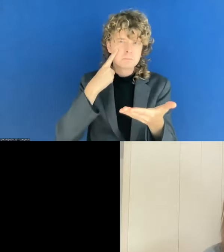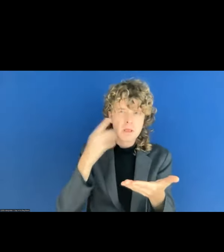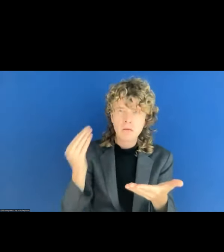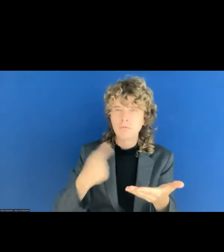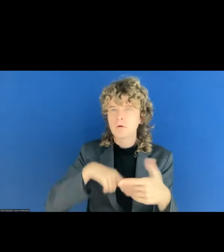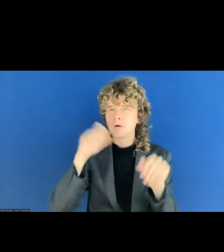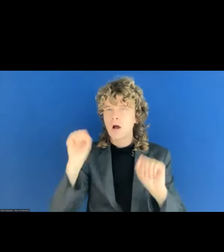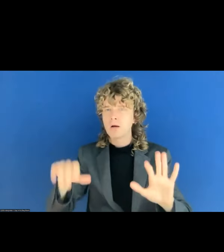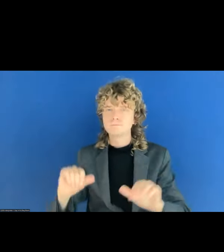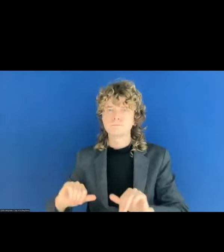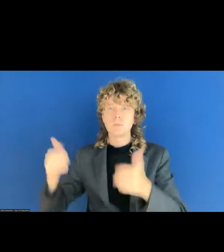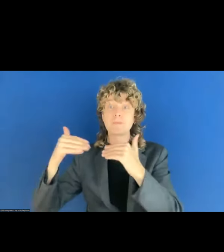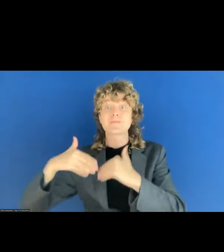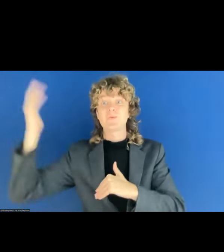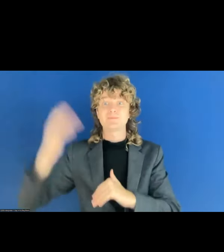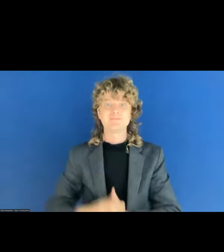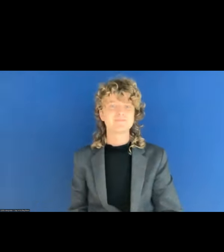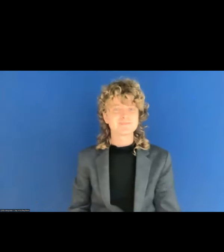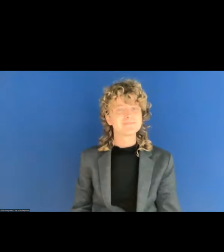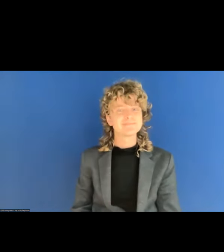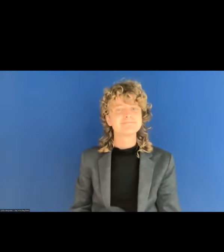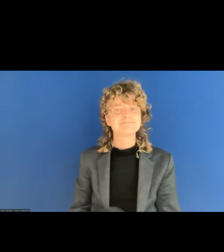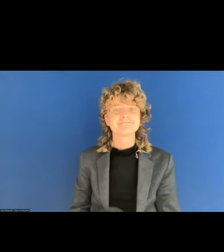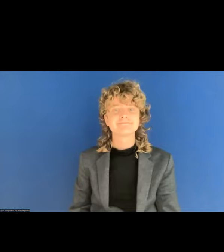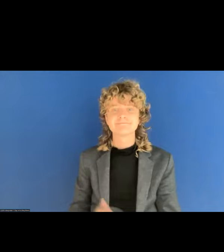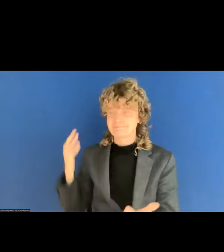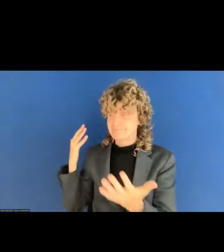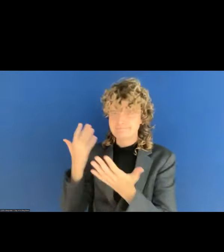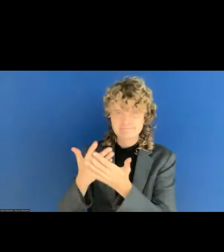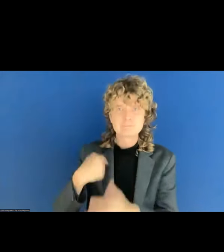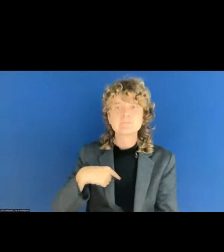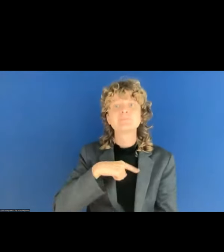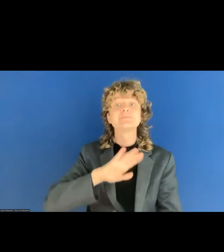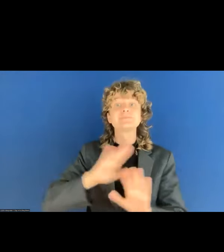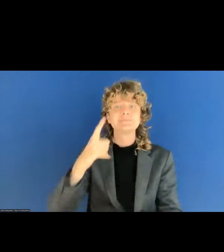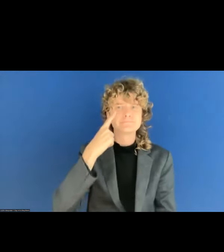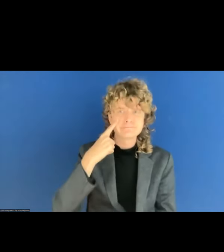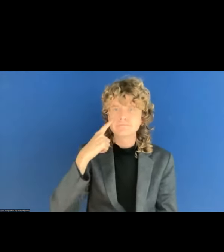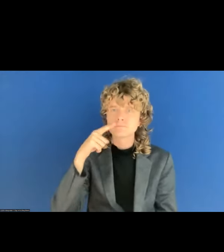So based on the examples that we have heard now, on the different ways of reporting noncompliance